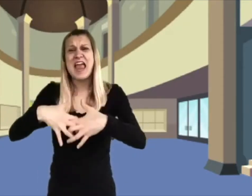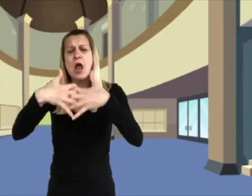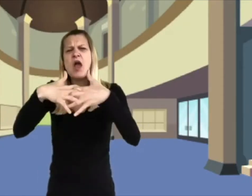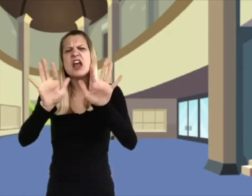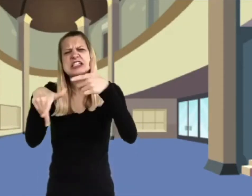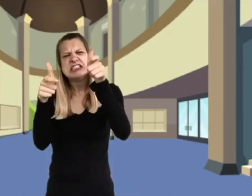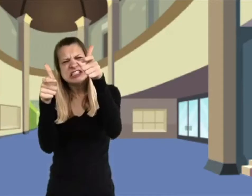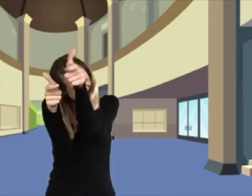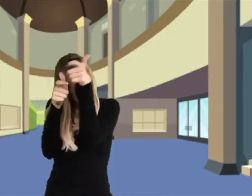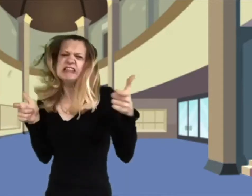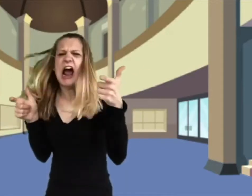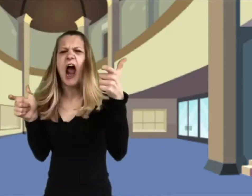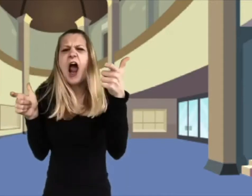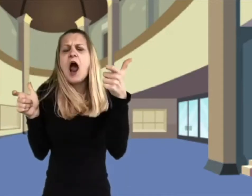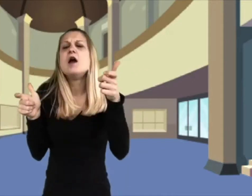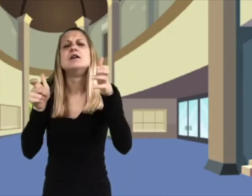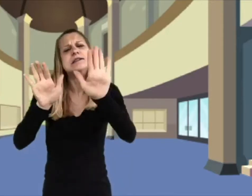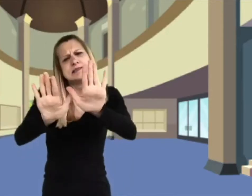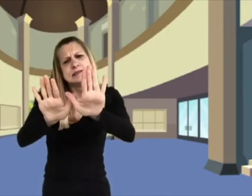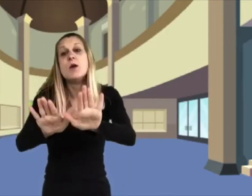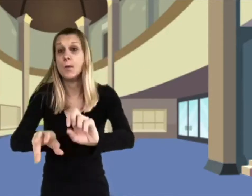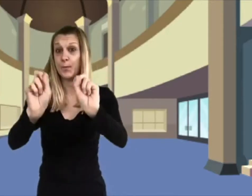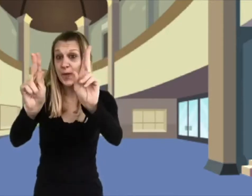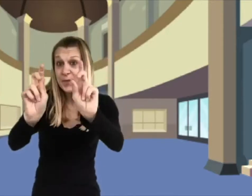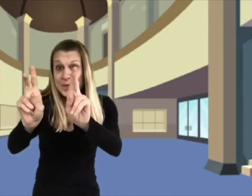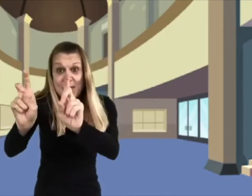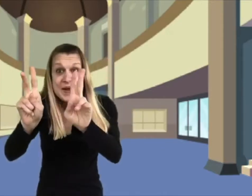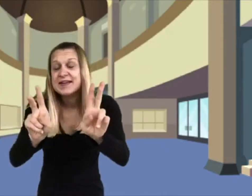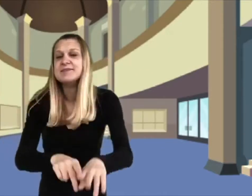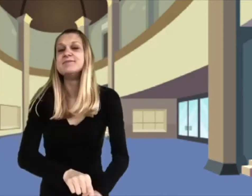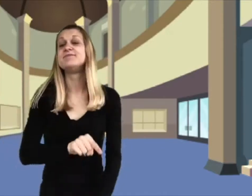I warn you, this factory is enormous. Understand me, alright, children?